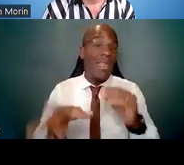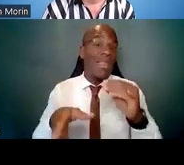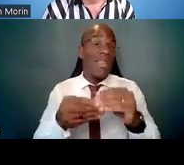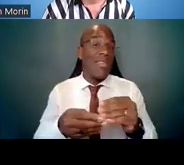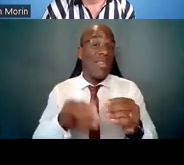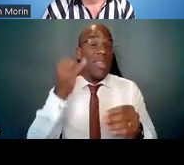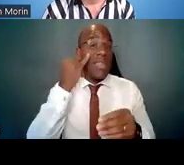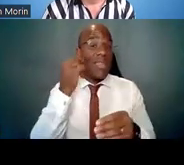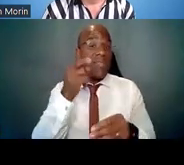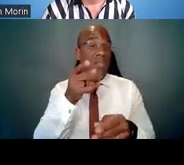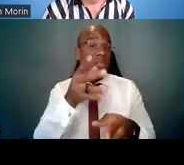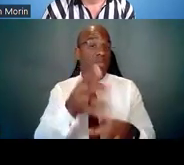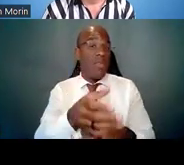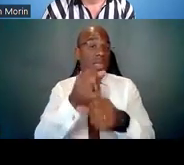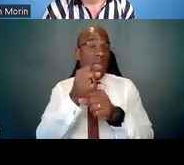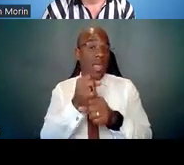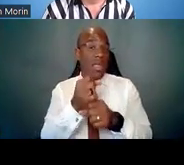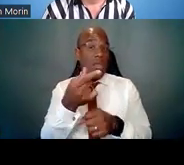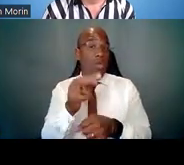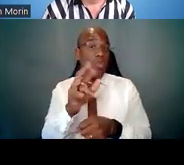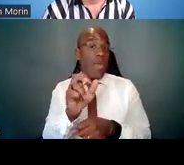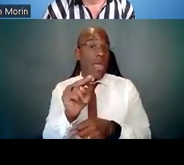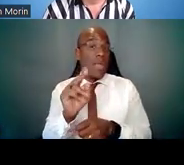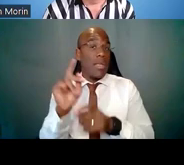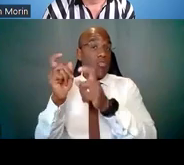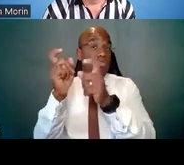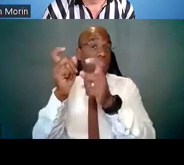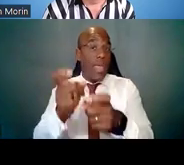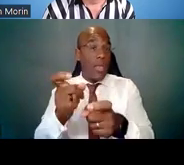in your field or your discipline -- know them.